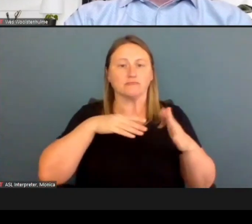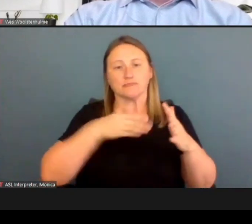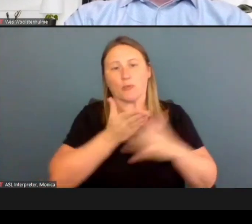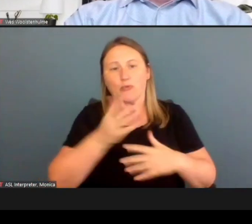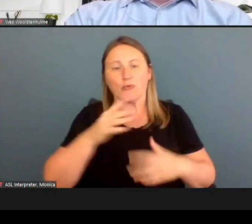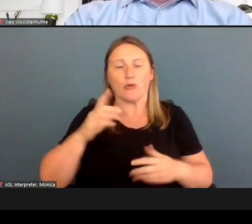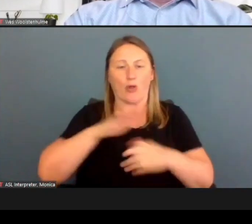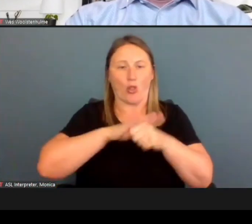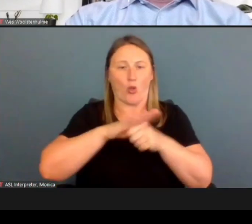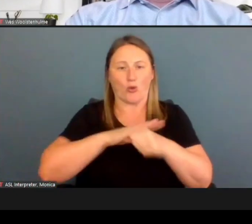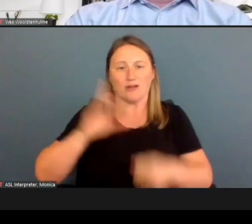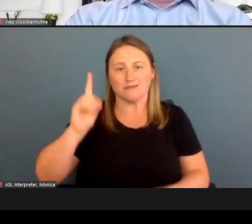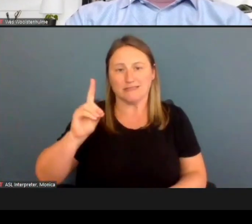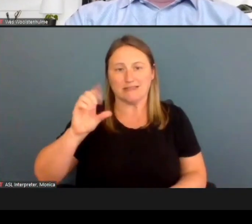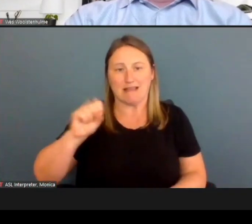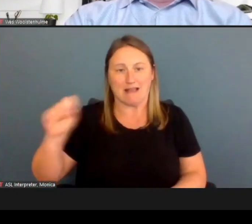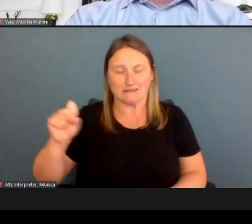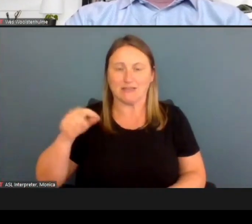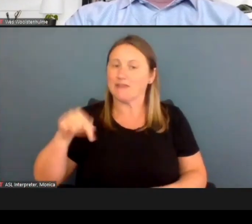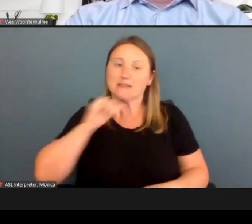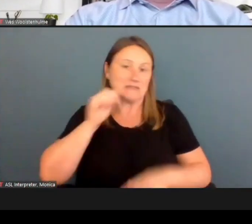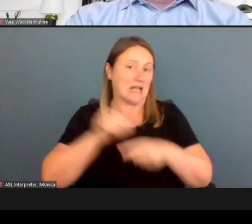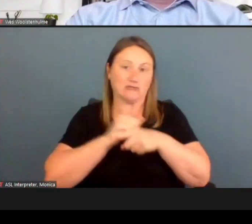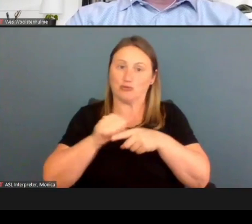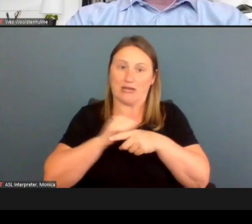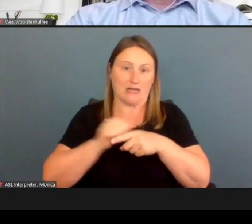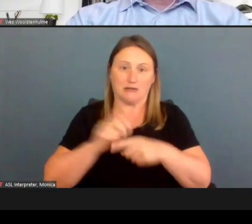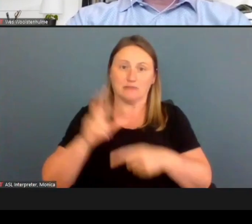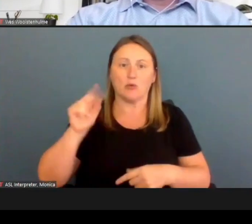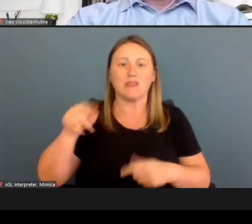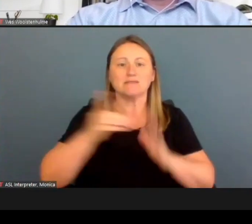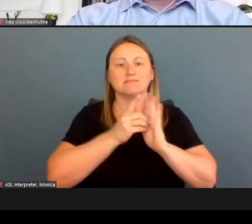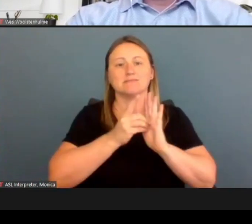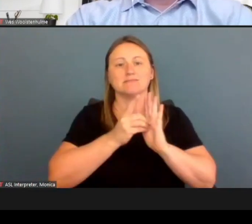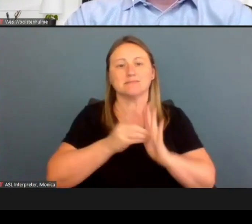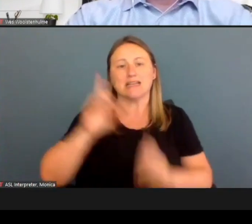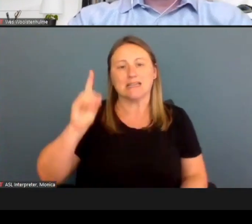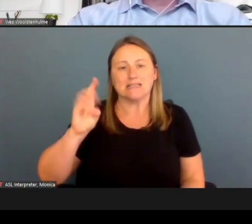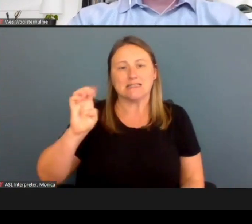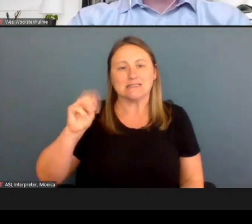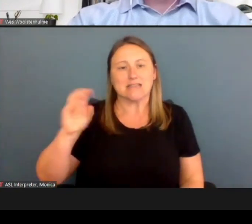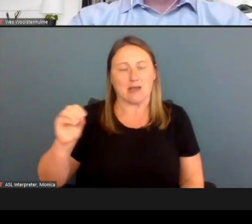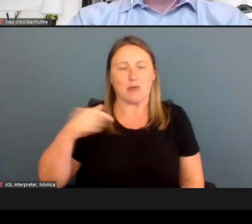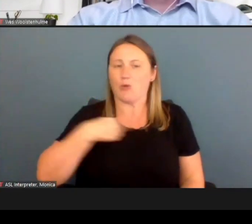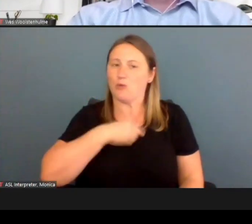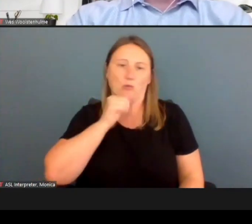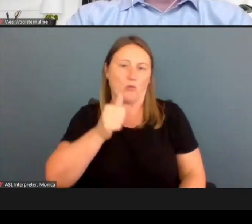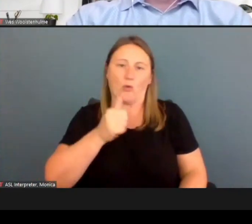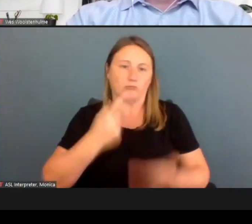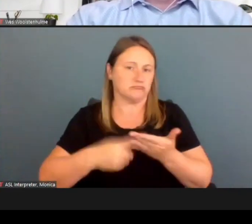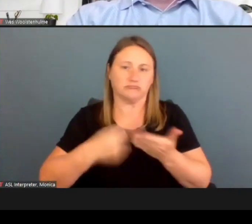This is not a training, it's a demonstration, so we will not be discussing the specifics of Medicaid eligibility.